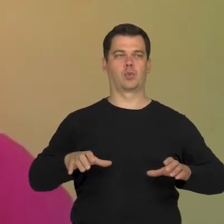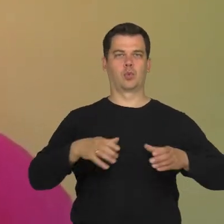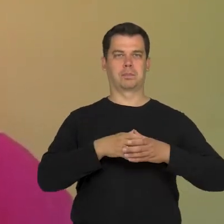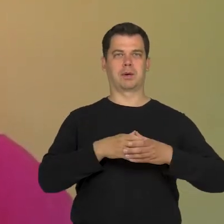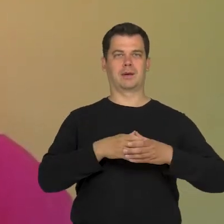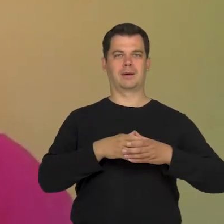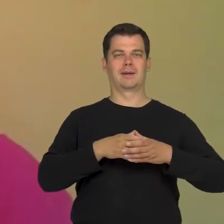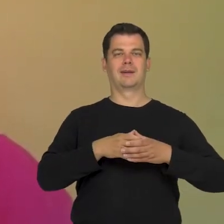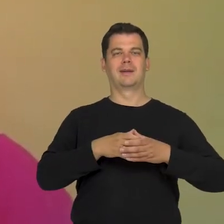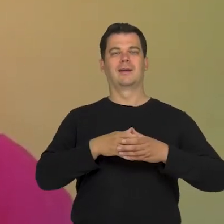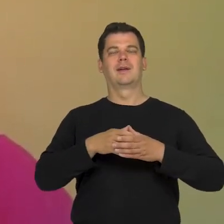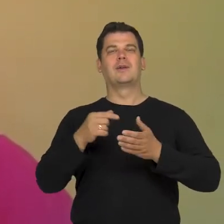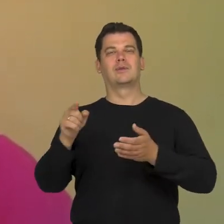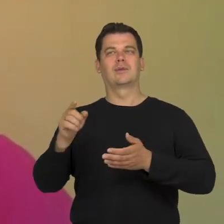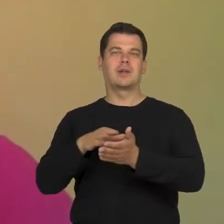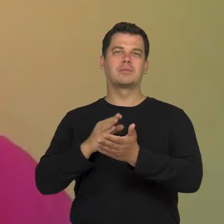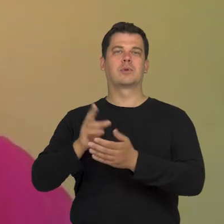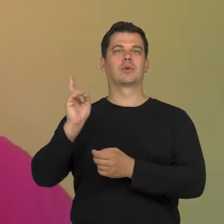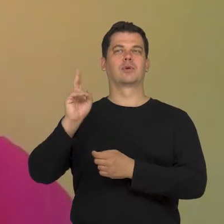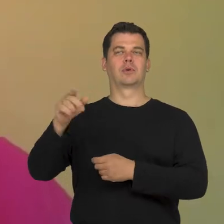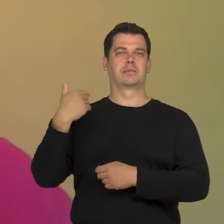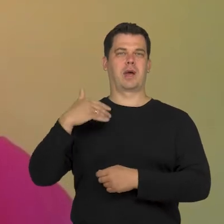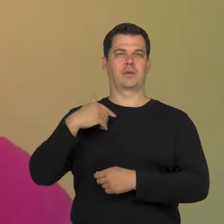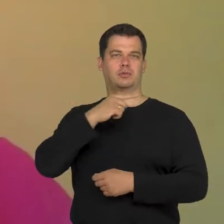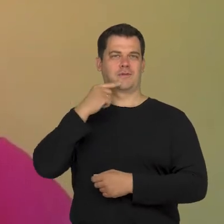I am talking about people with the red and white flag,